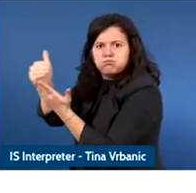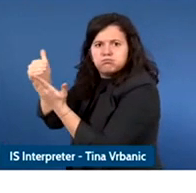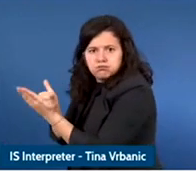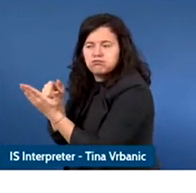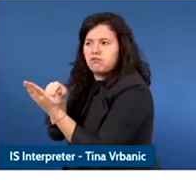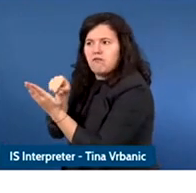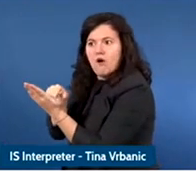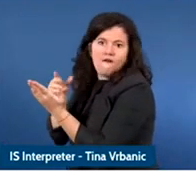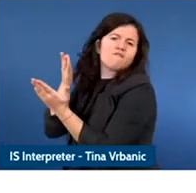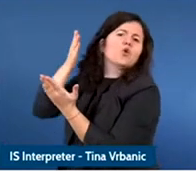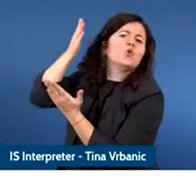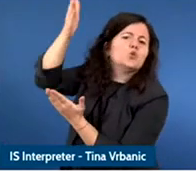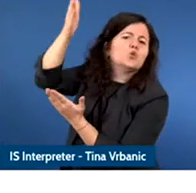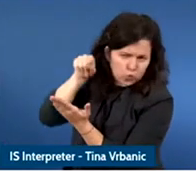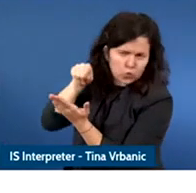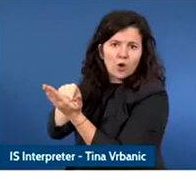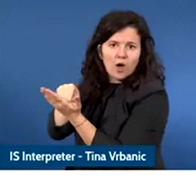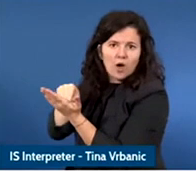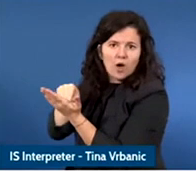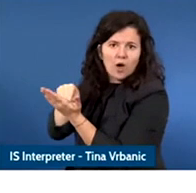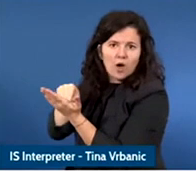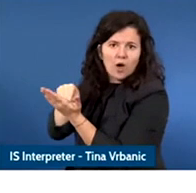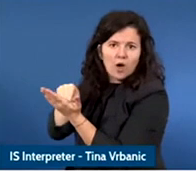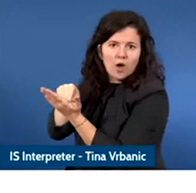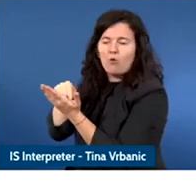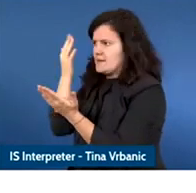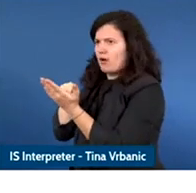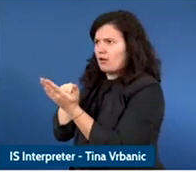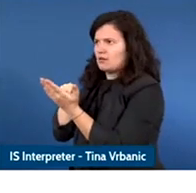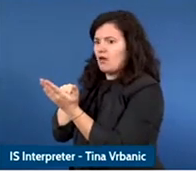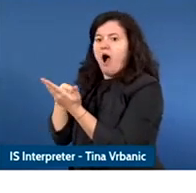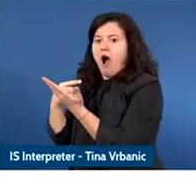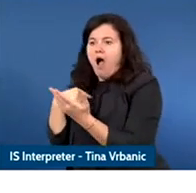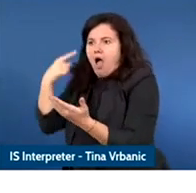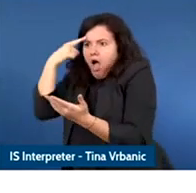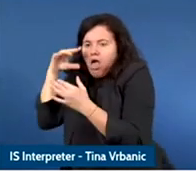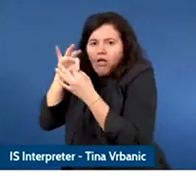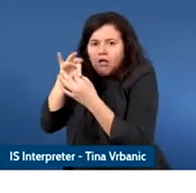crafting policy for the future but not all areas we understand really what the